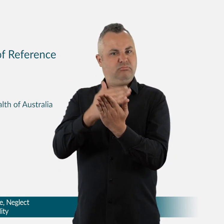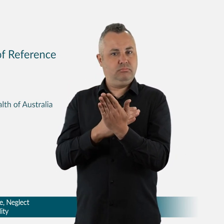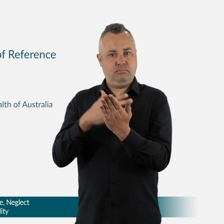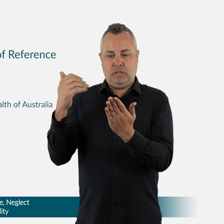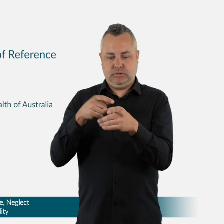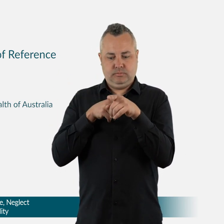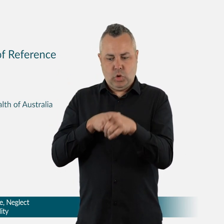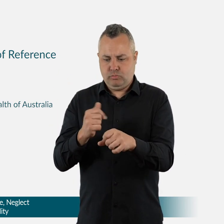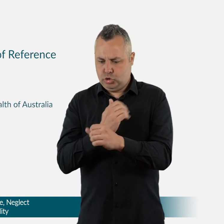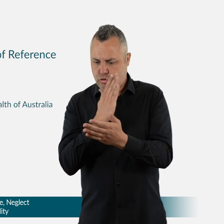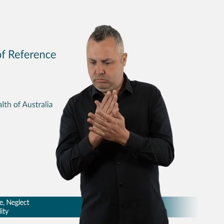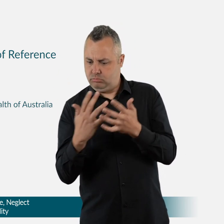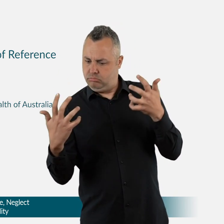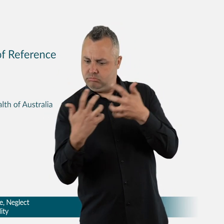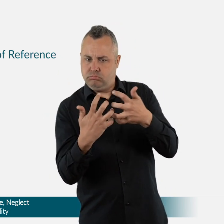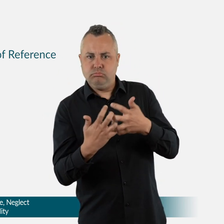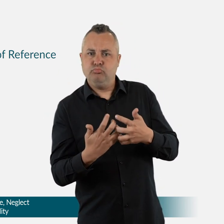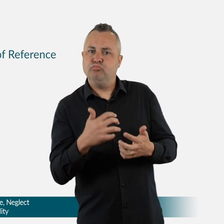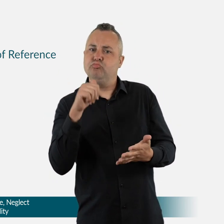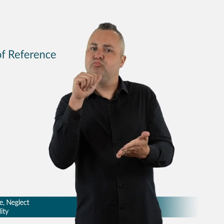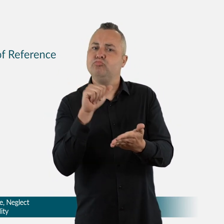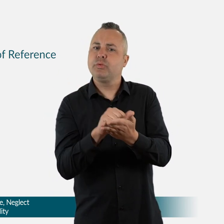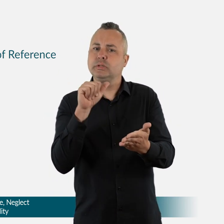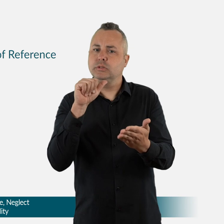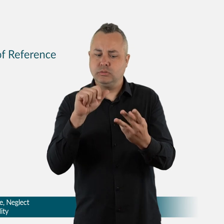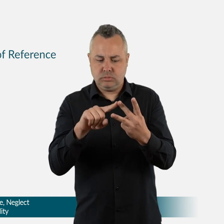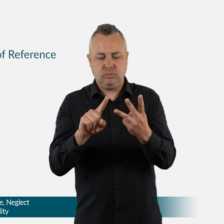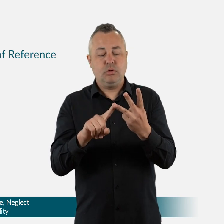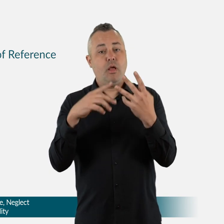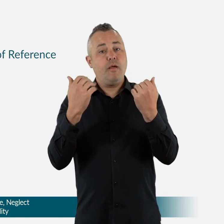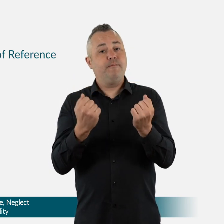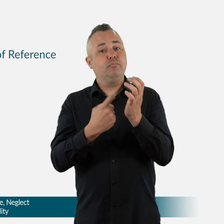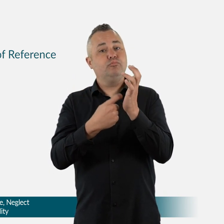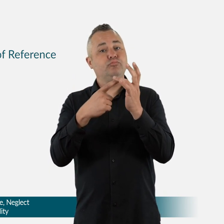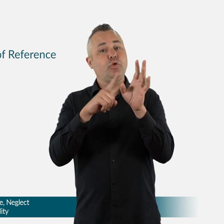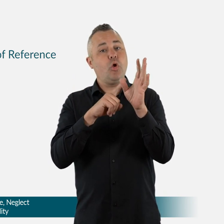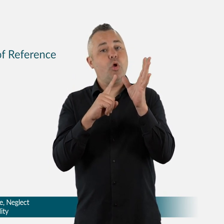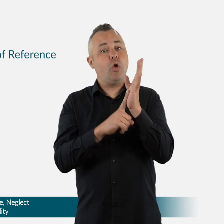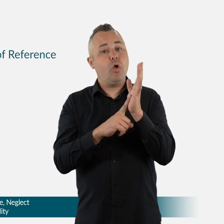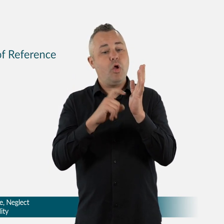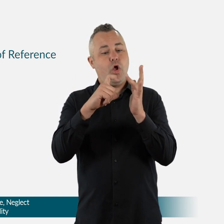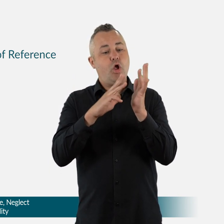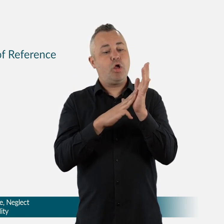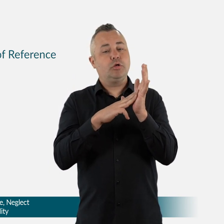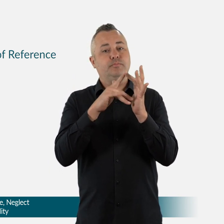will also be provided to the Royal Commission to inform the establishment of the inquiry.